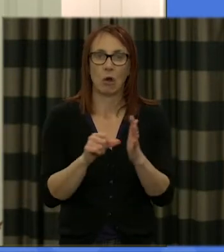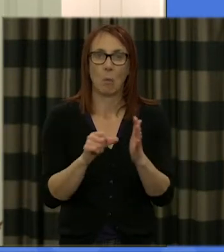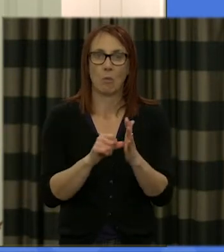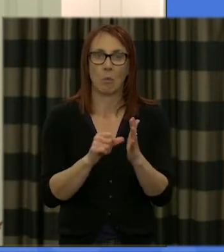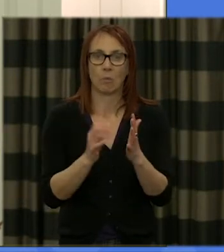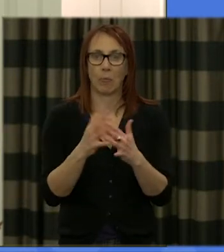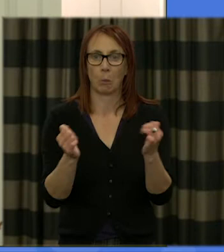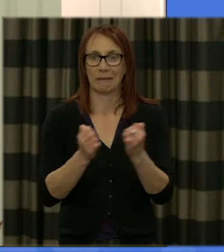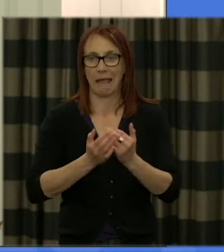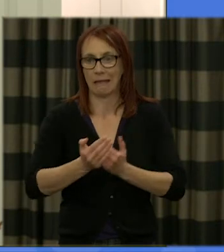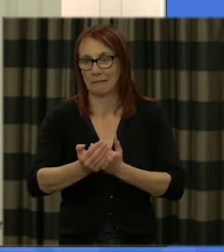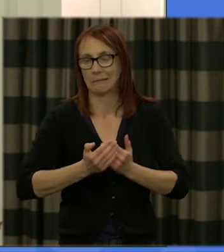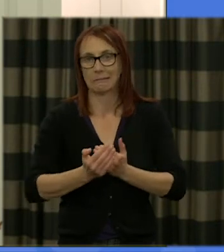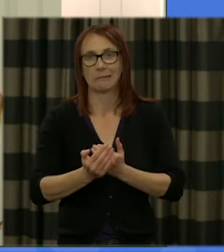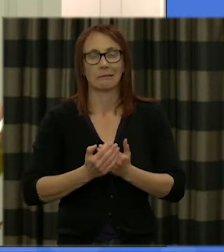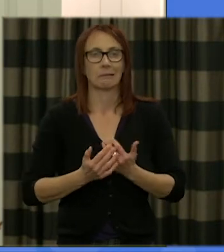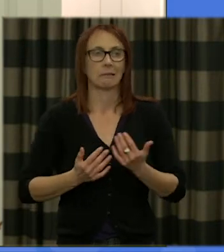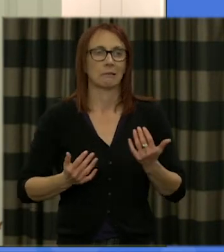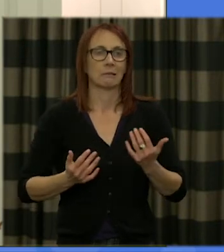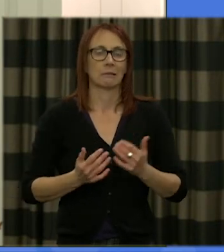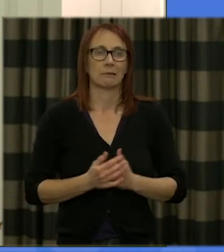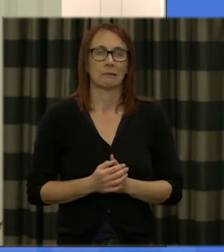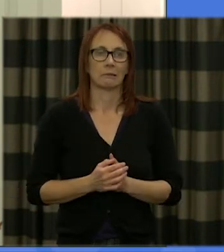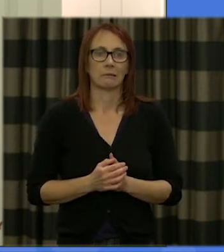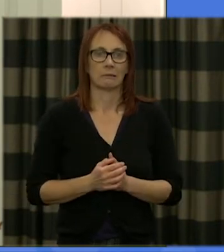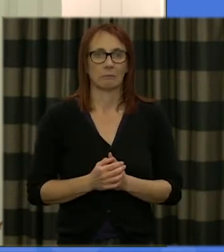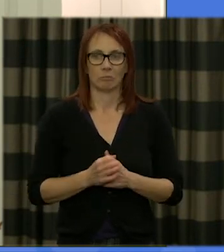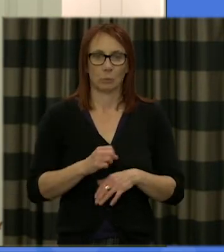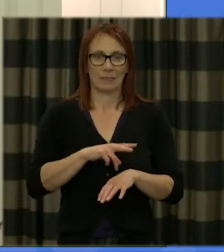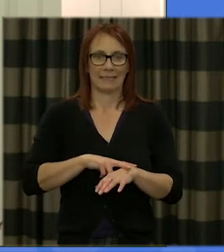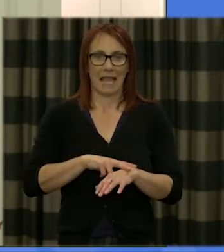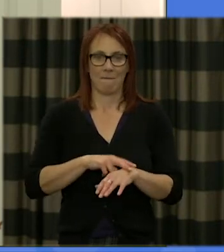undertake over the next couple of days the secretary out desk is available